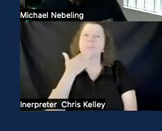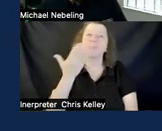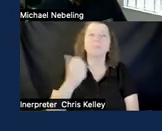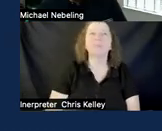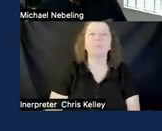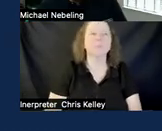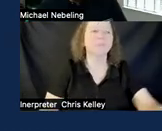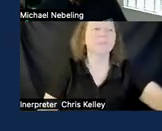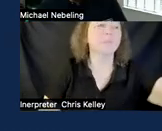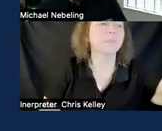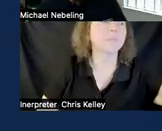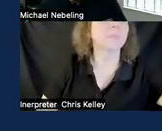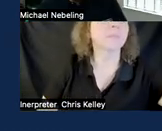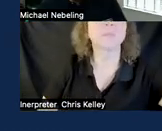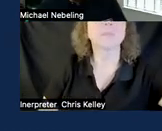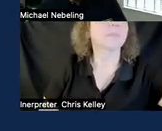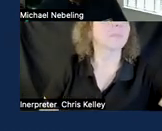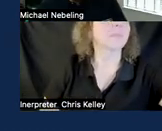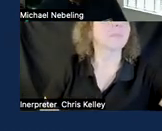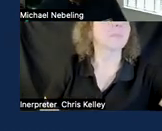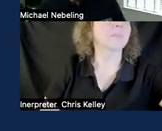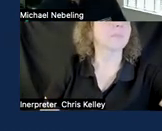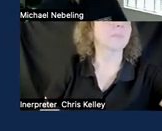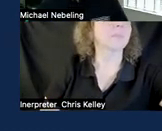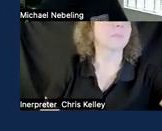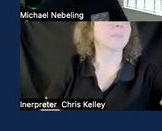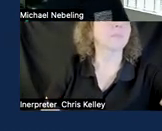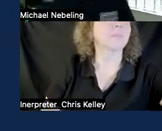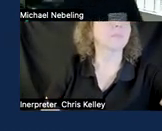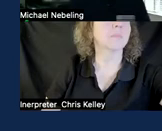we'd love to open it up for the next 10 minutes or so to to get your thoughts we have a couple